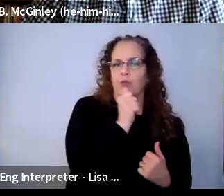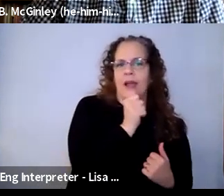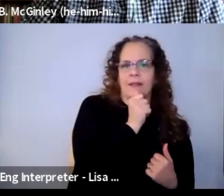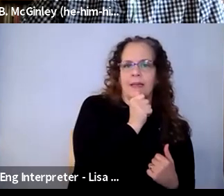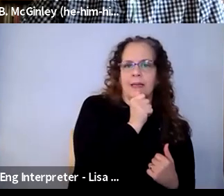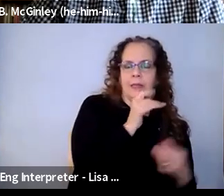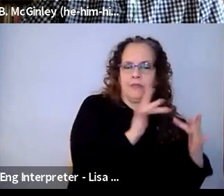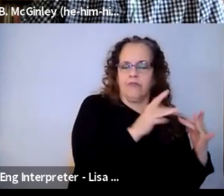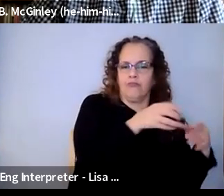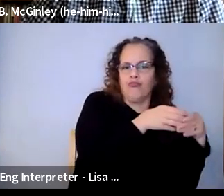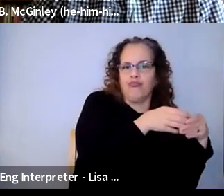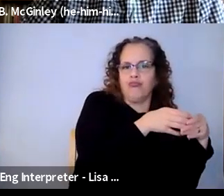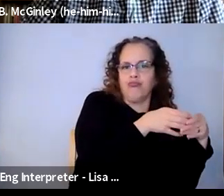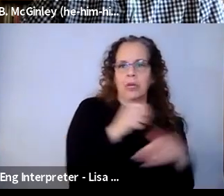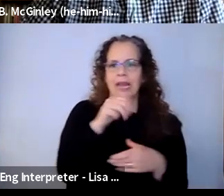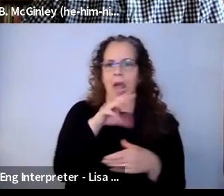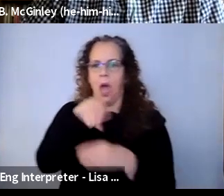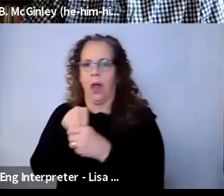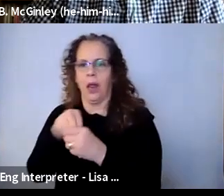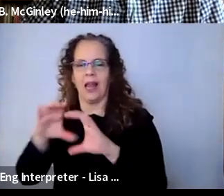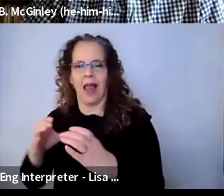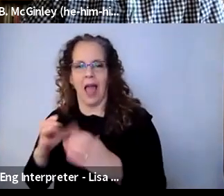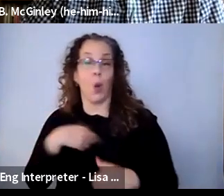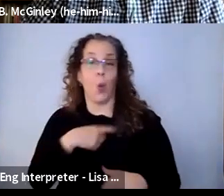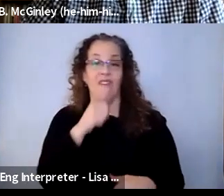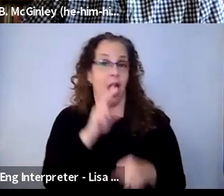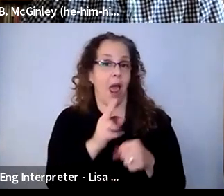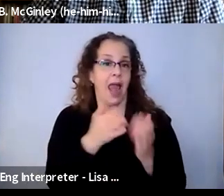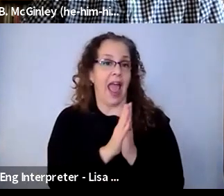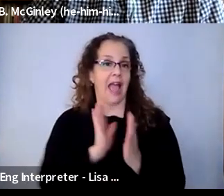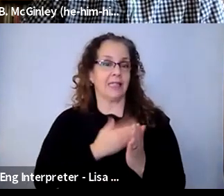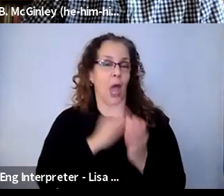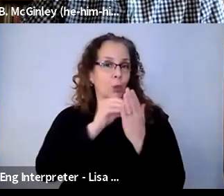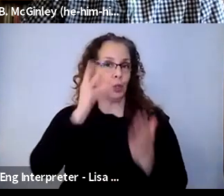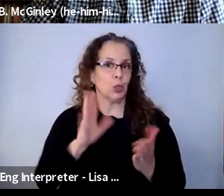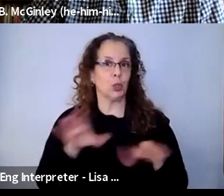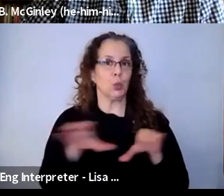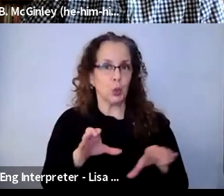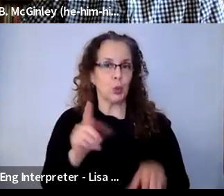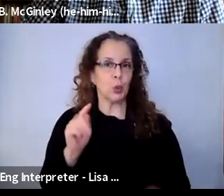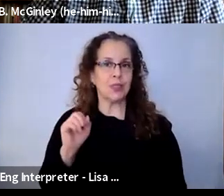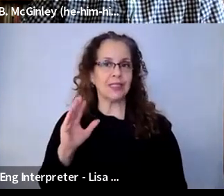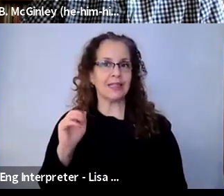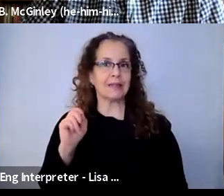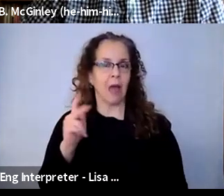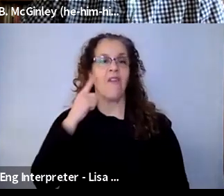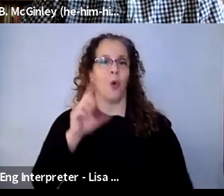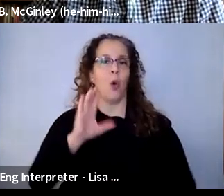and so we haven't asked them to do a TikTok as part of the classroom, but gather their ideas from their experiences